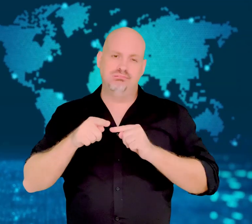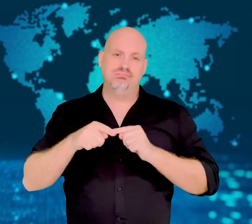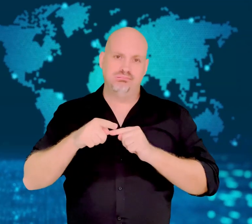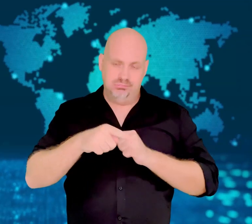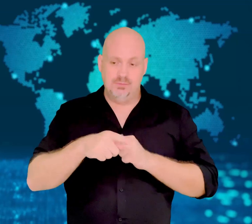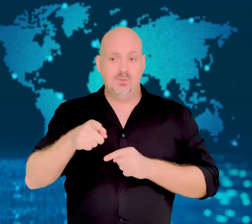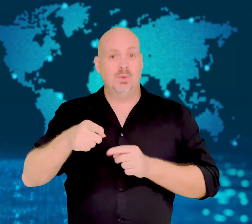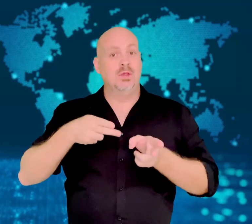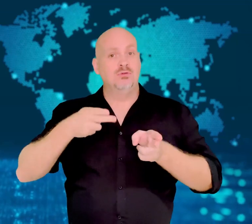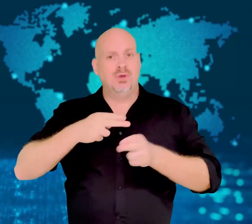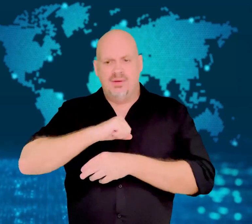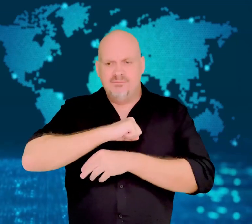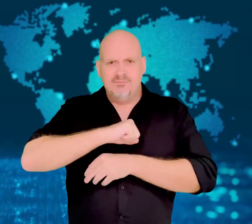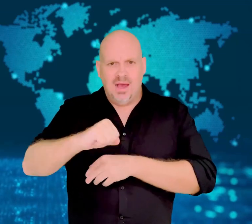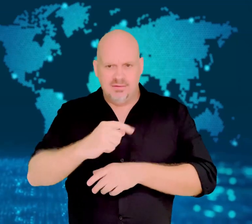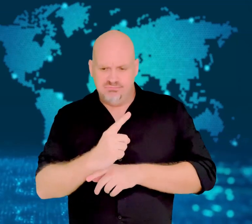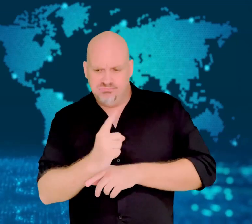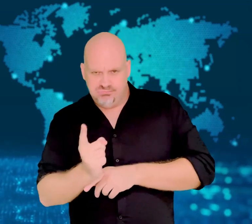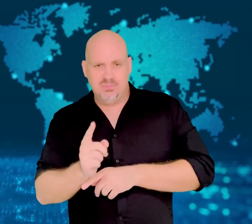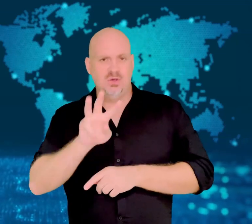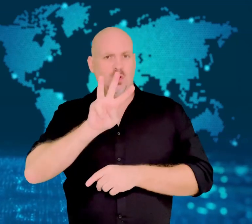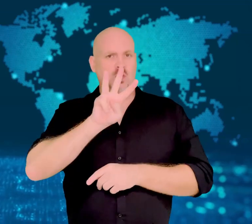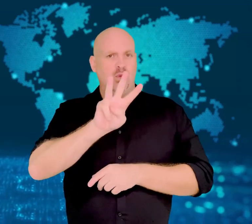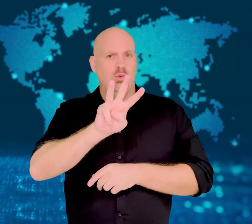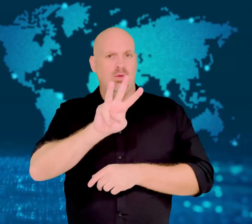Switzerland is famous for its trains.